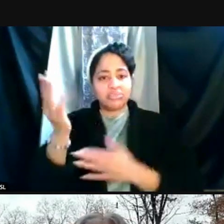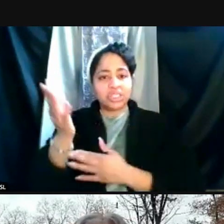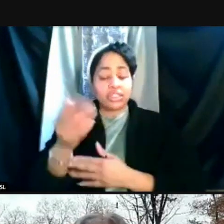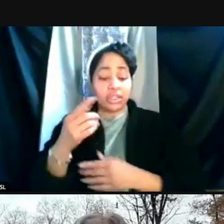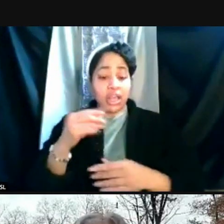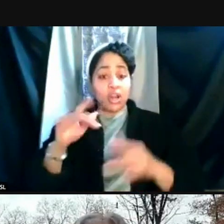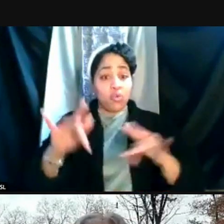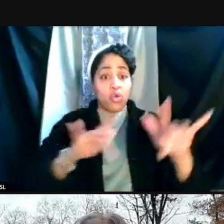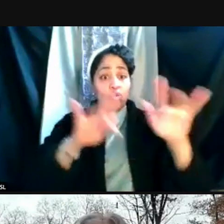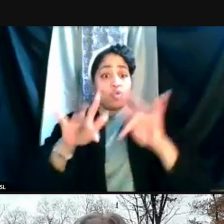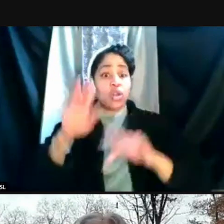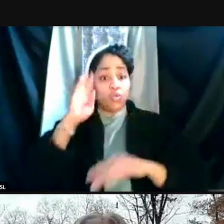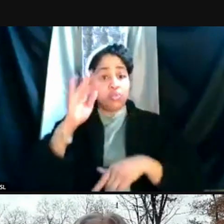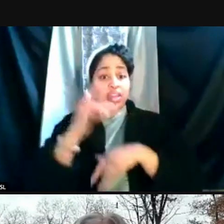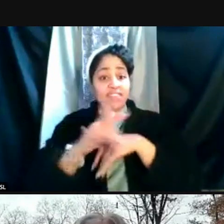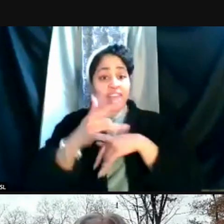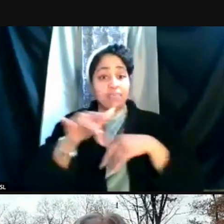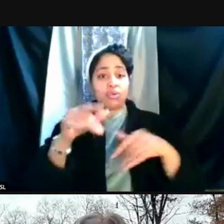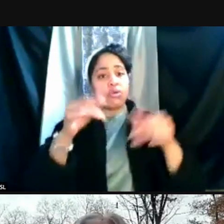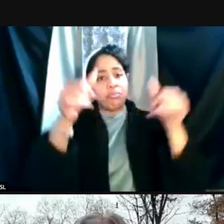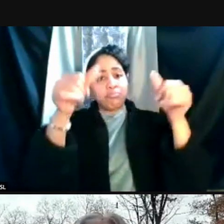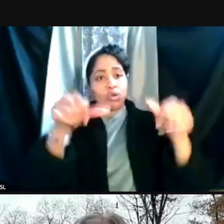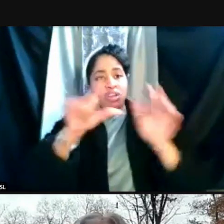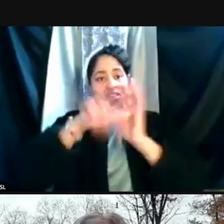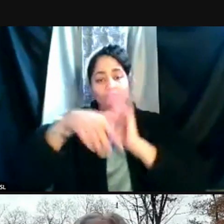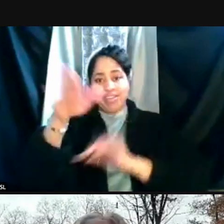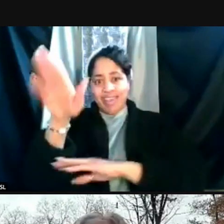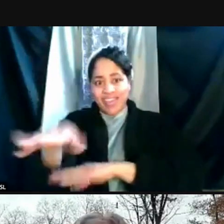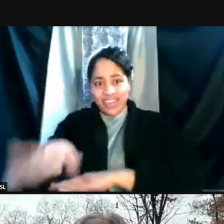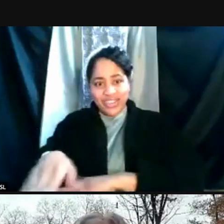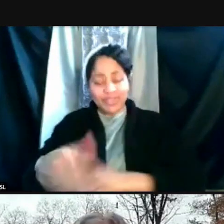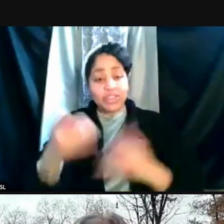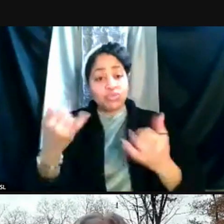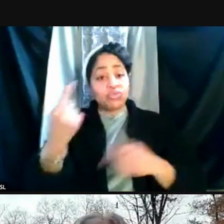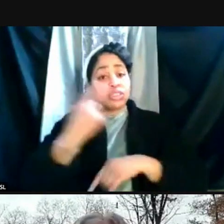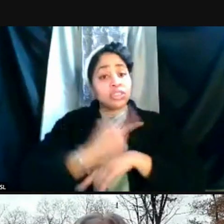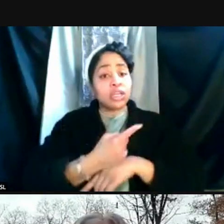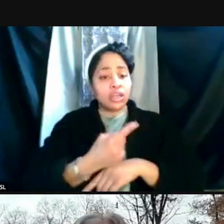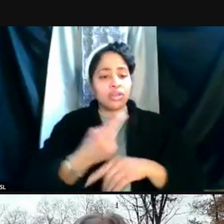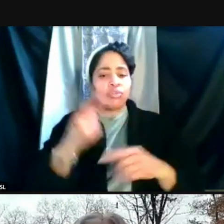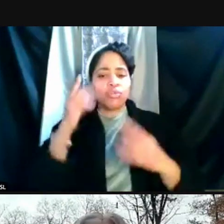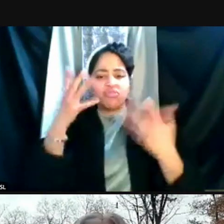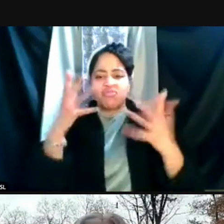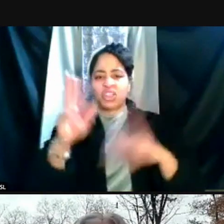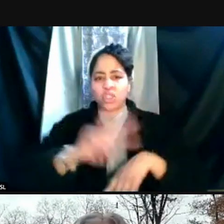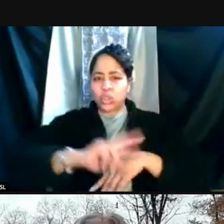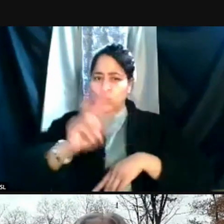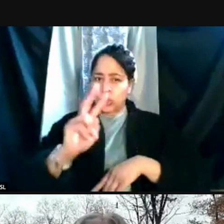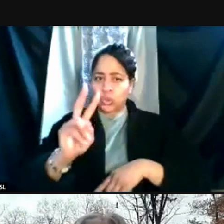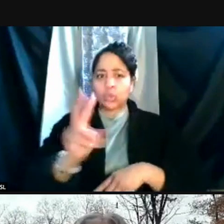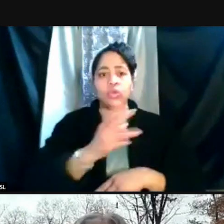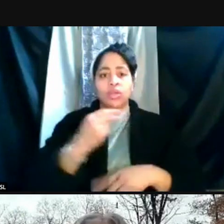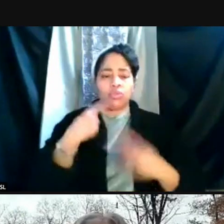will be posted later this afternoon. Now, today we're going until 2:00 p.m. and we'll try to get to as many questions as we can.